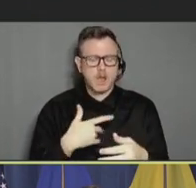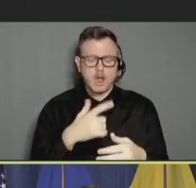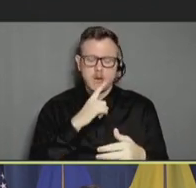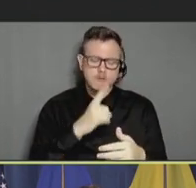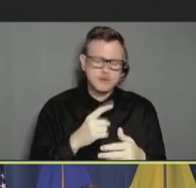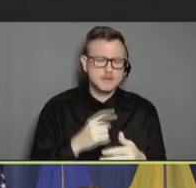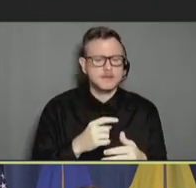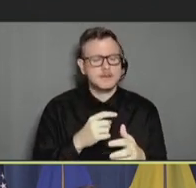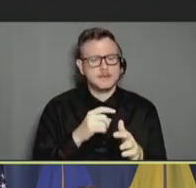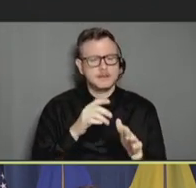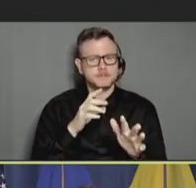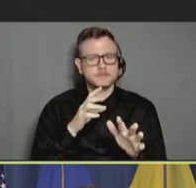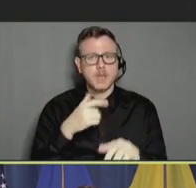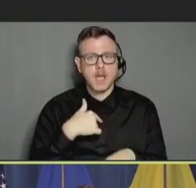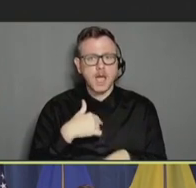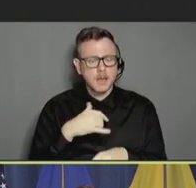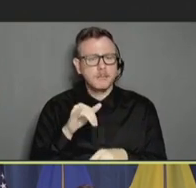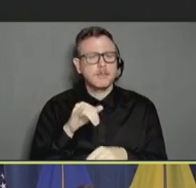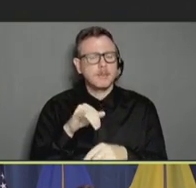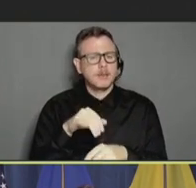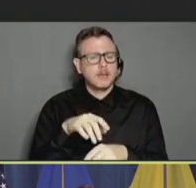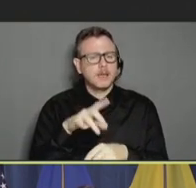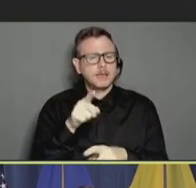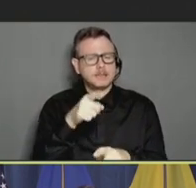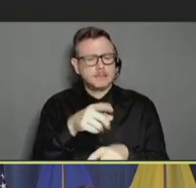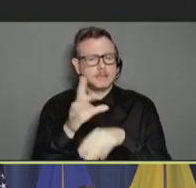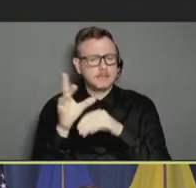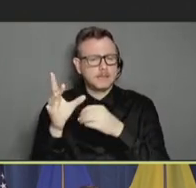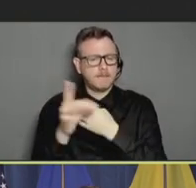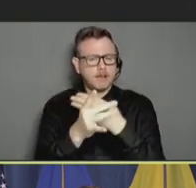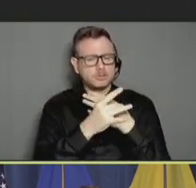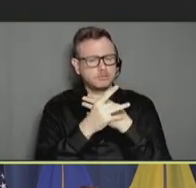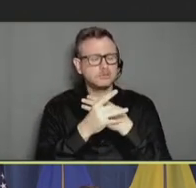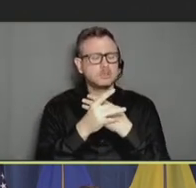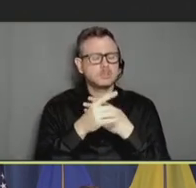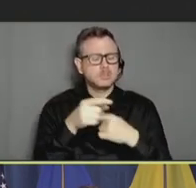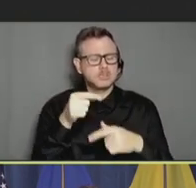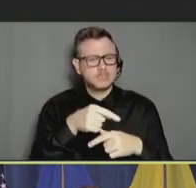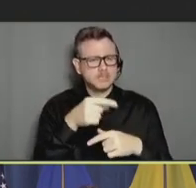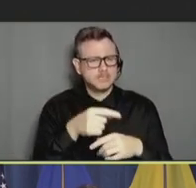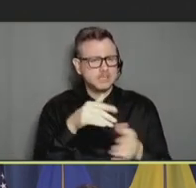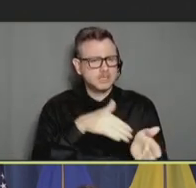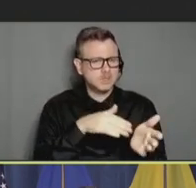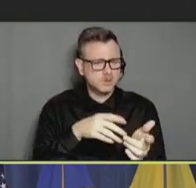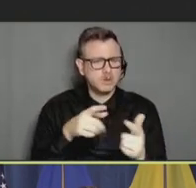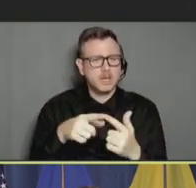And I'm an infectious disease physician and a geriatrician. I had patients who were hesitant.